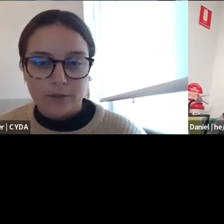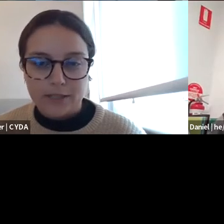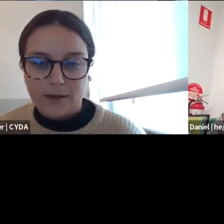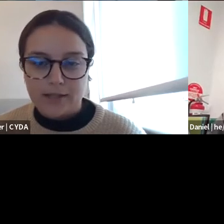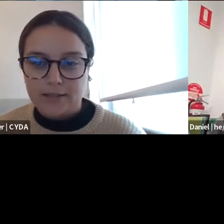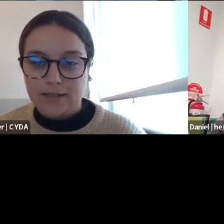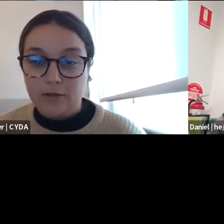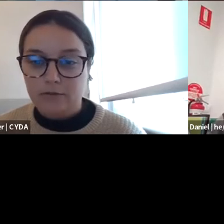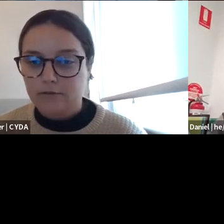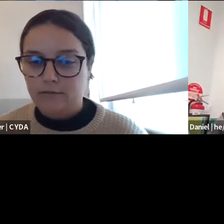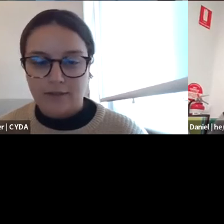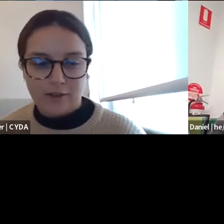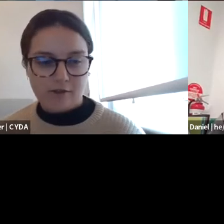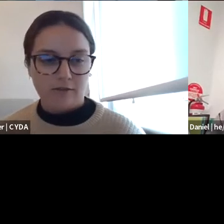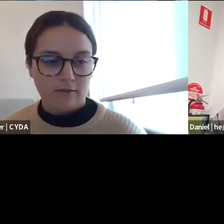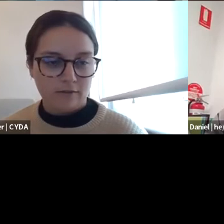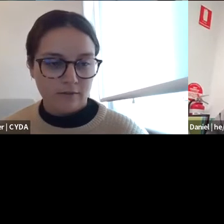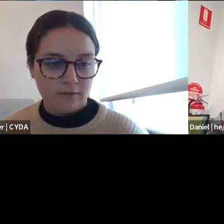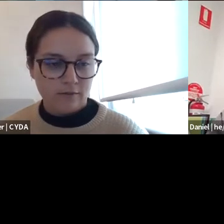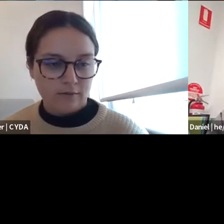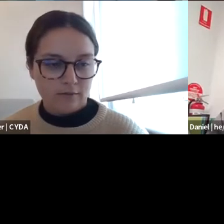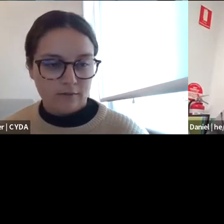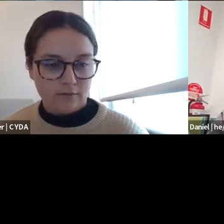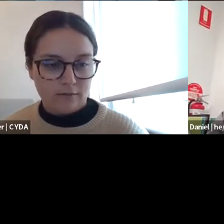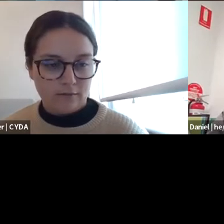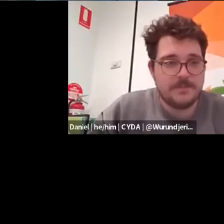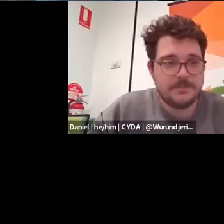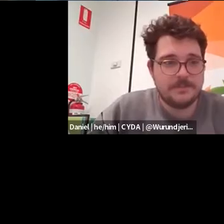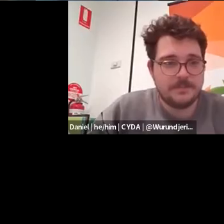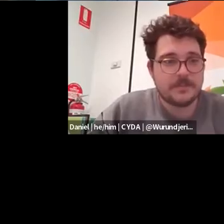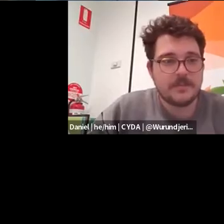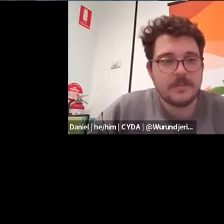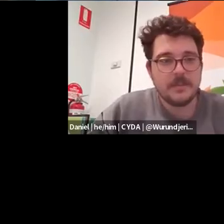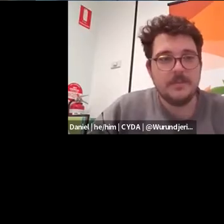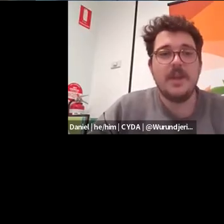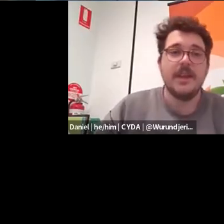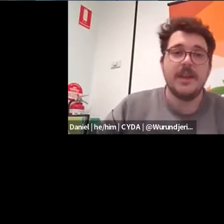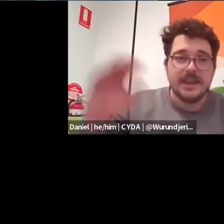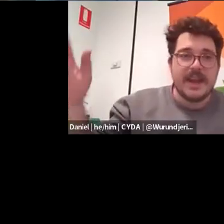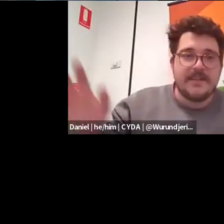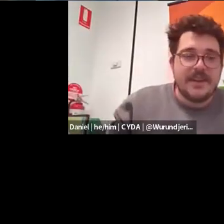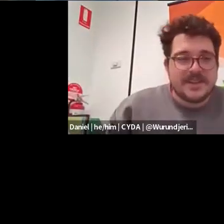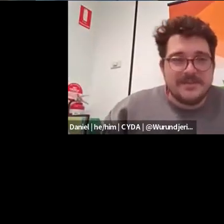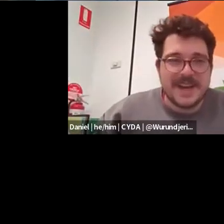So, I will please pass to Daniel. Thank you.